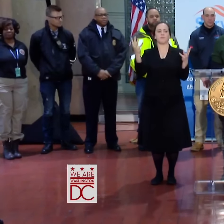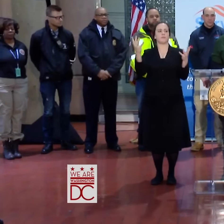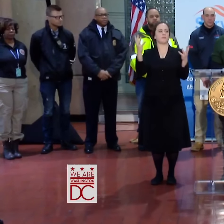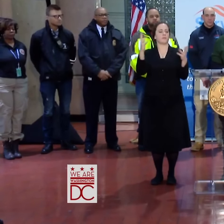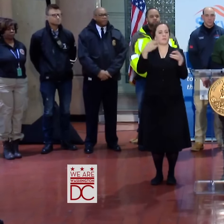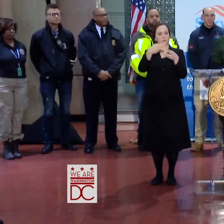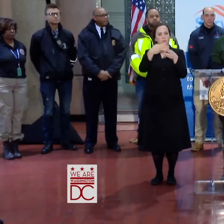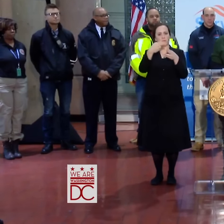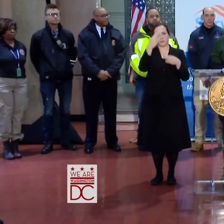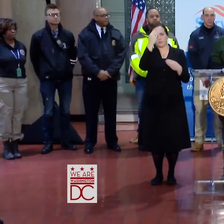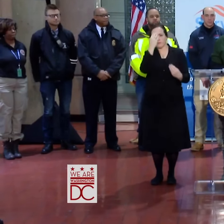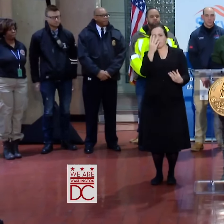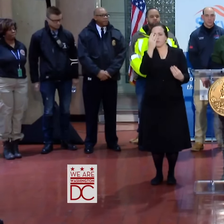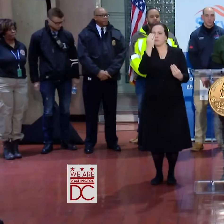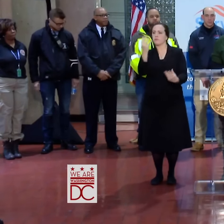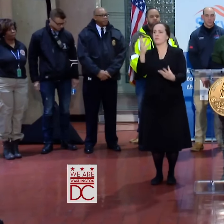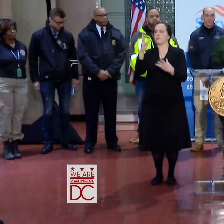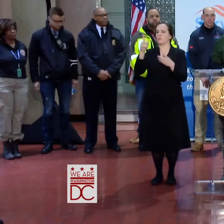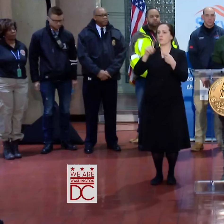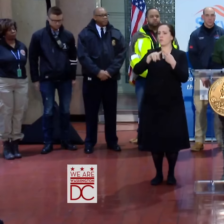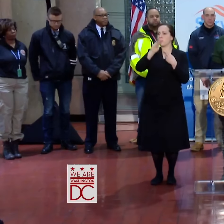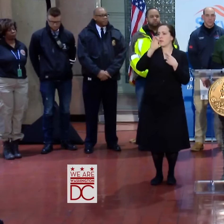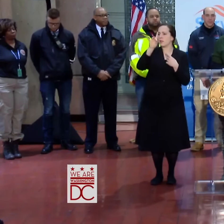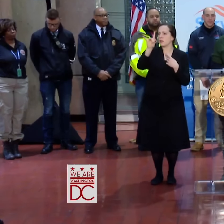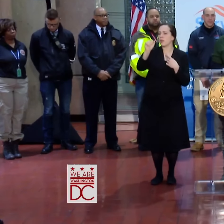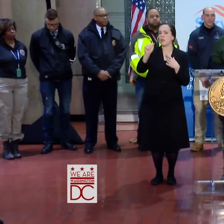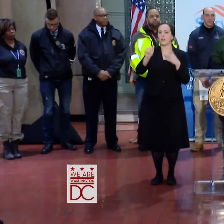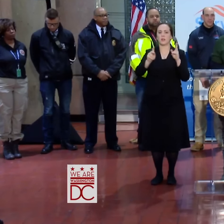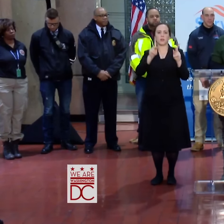BRIEFING TO THE MEDIA AND THE RESIDENTS OF THE DISTRICT OF